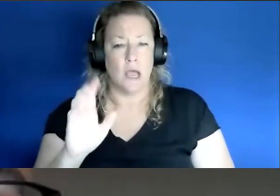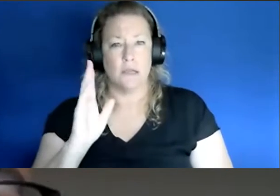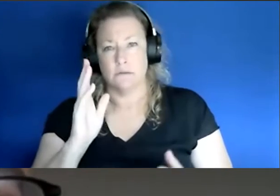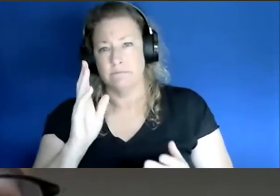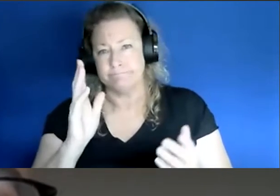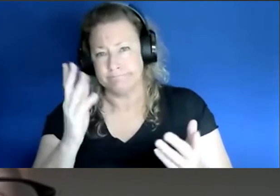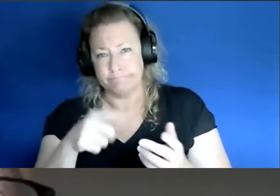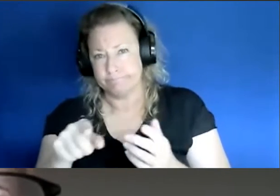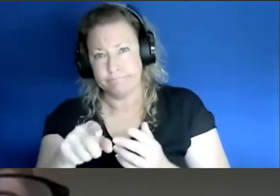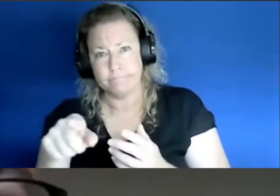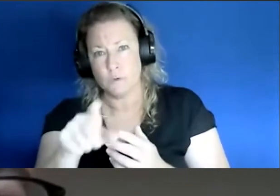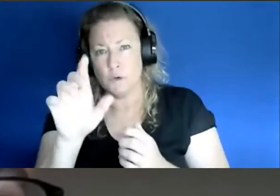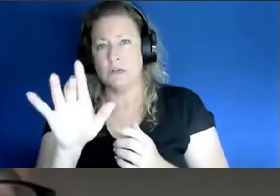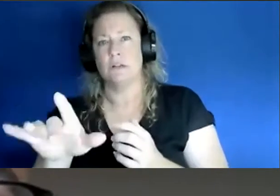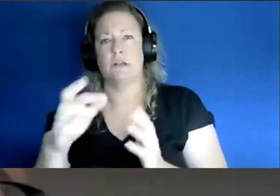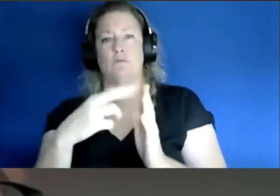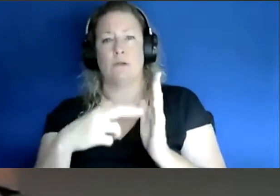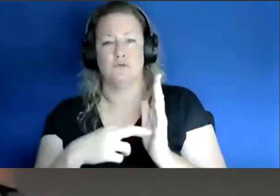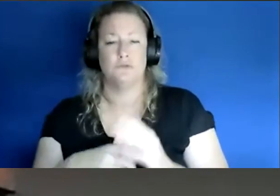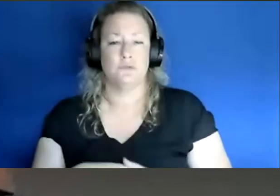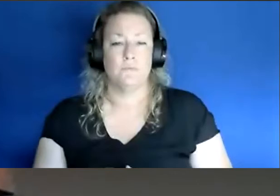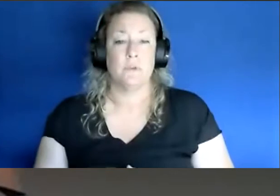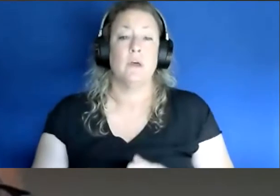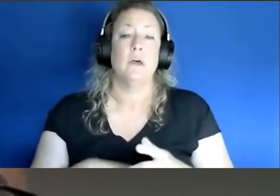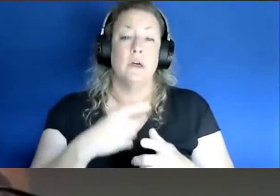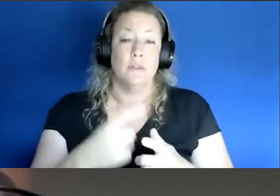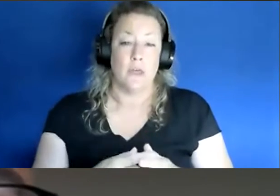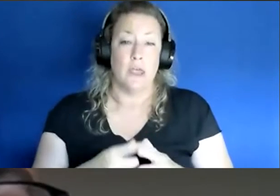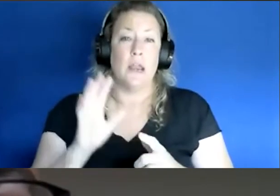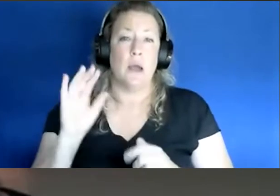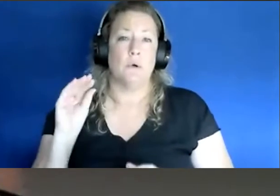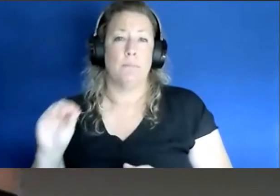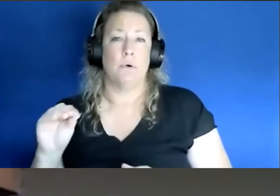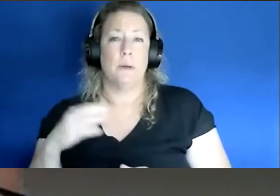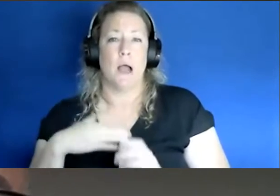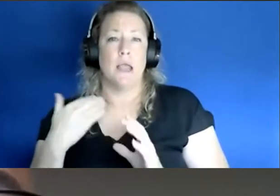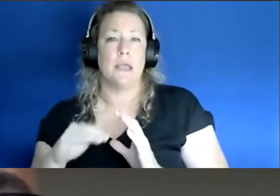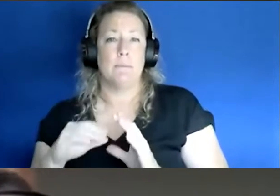to where you can register and then of course I'll put my my email in the in the chat. if you